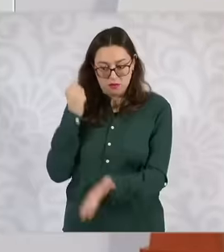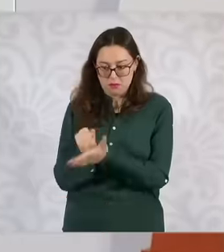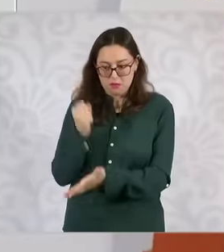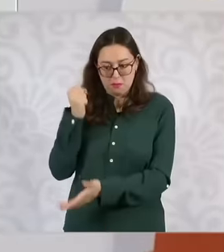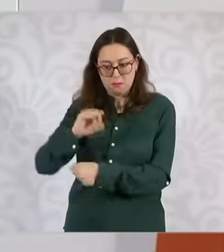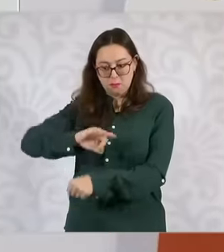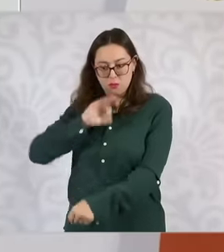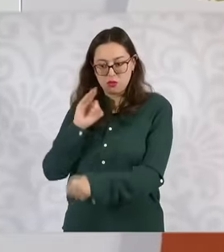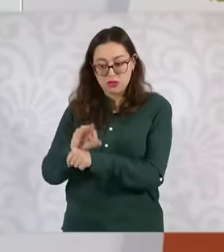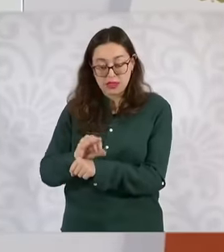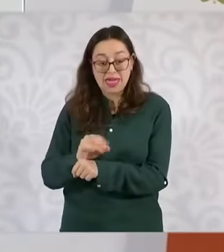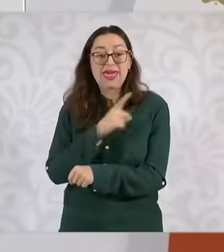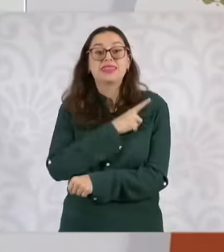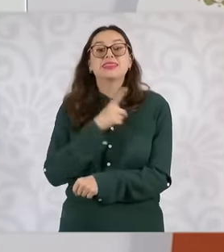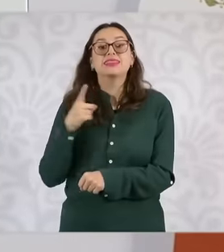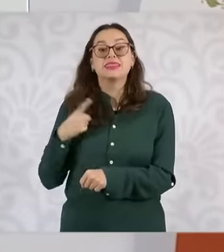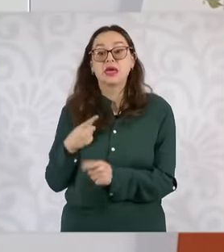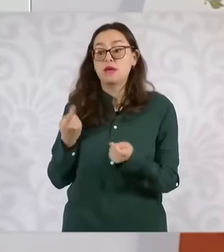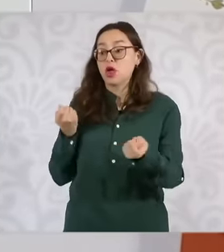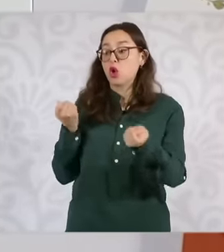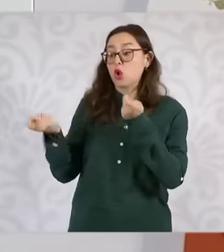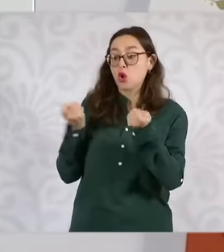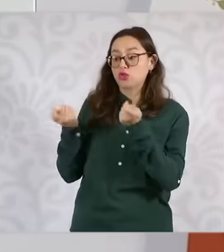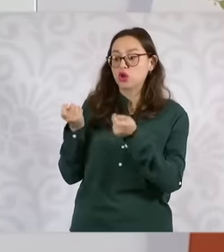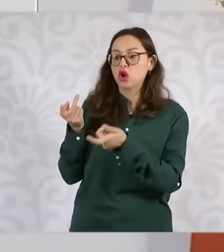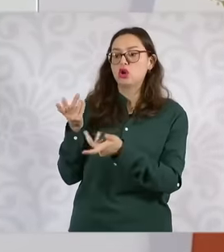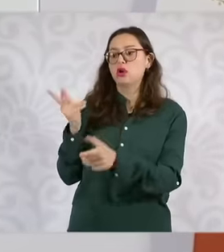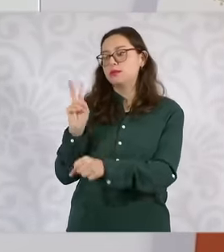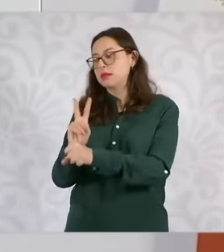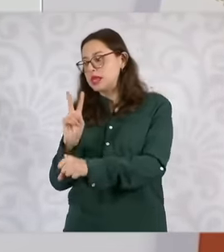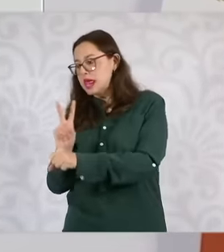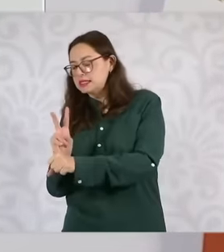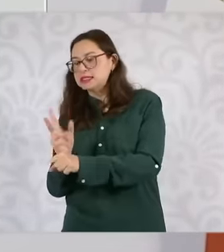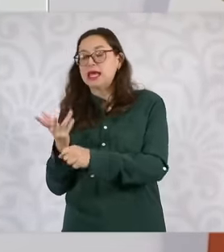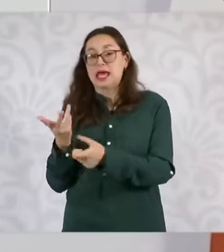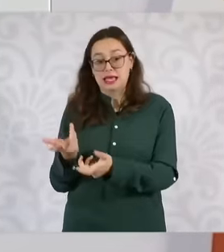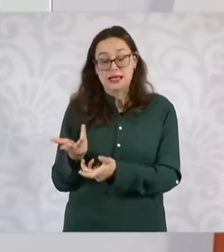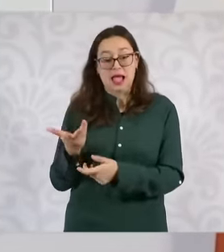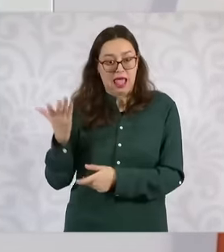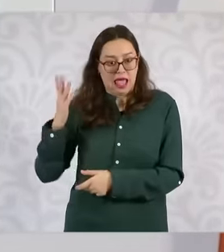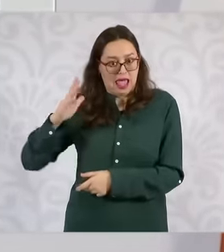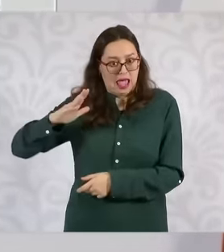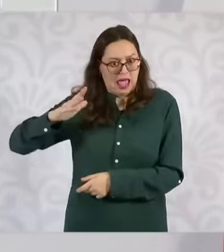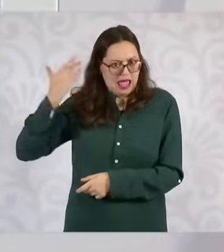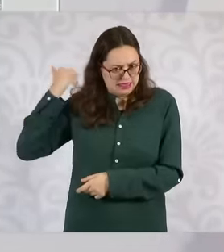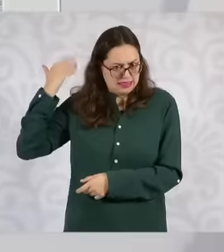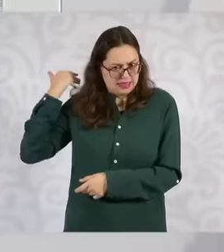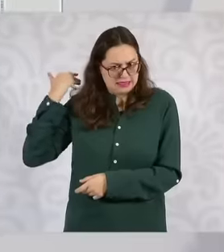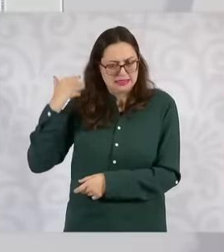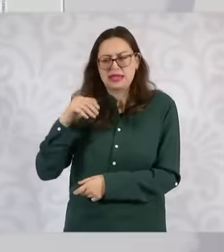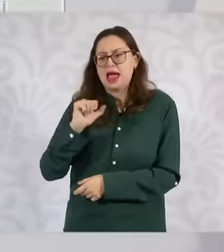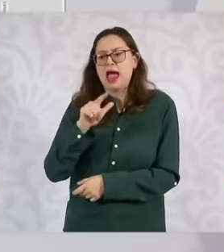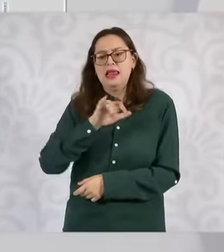a management plan that was explained very well here by the Secretary of Semarnat, Alicia. Bárcenas and